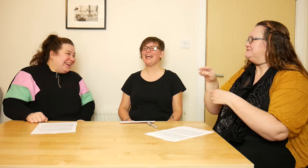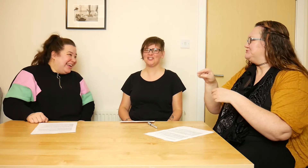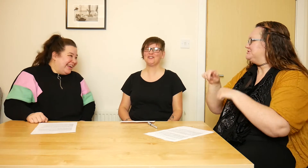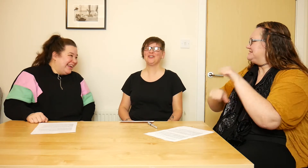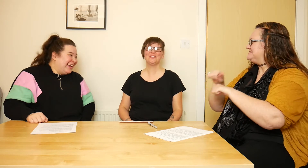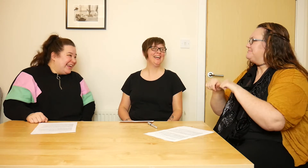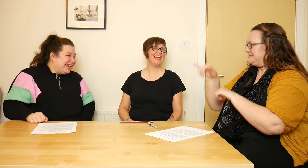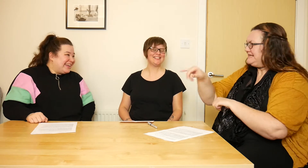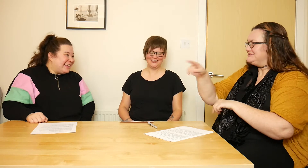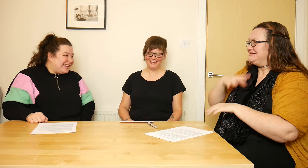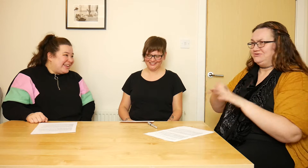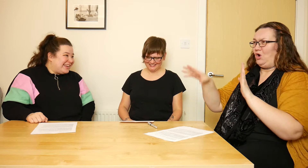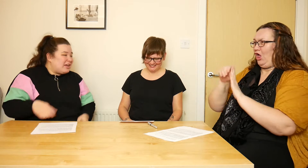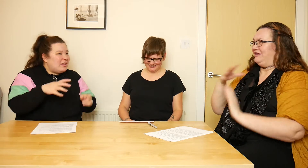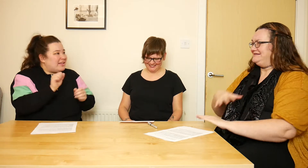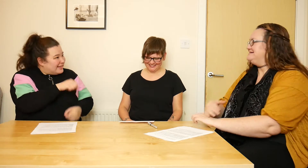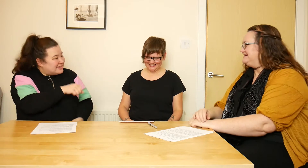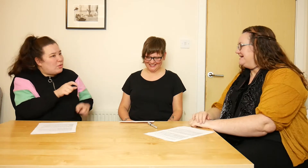Yes you do, yes you do!